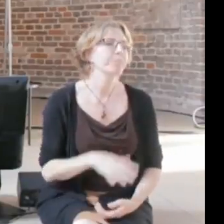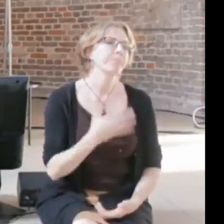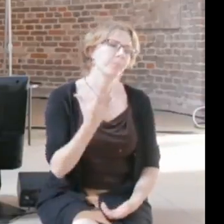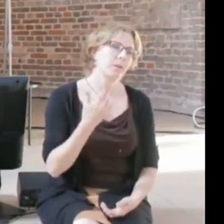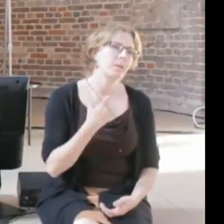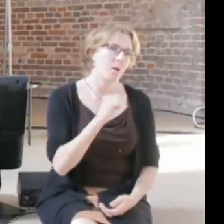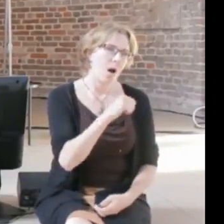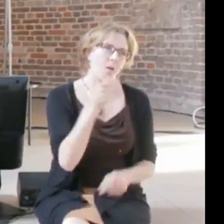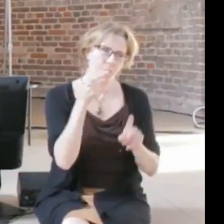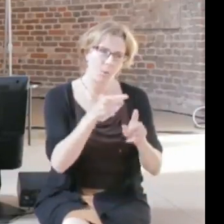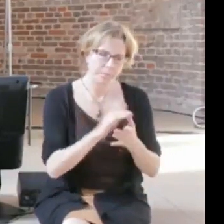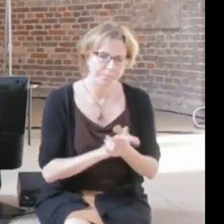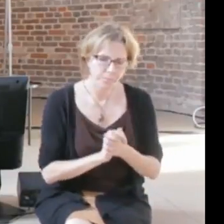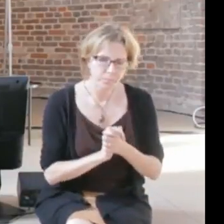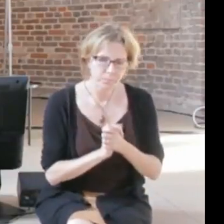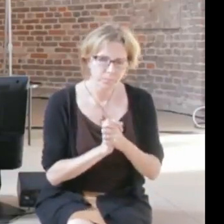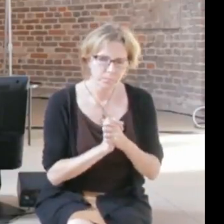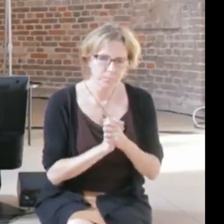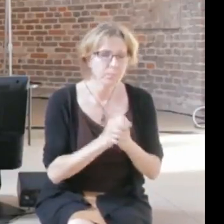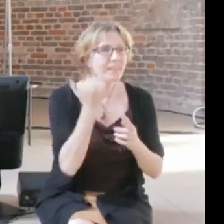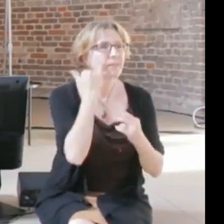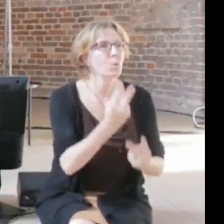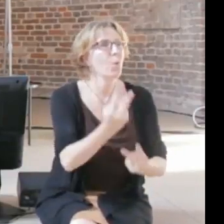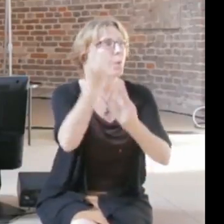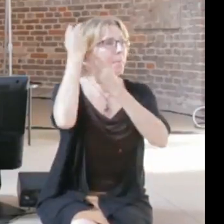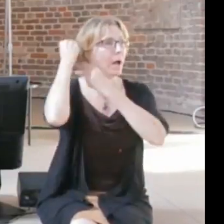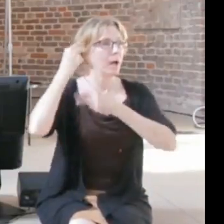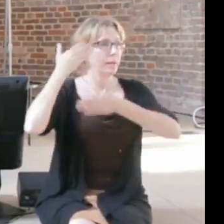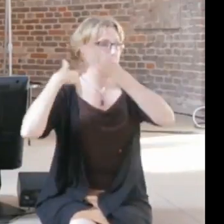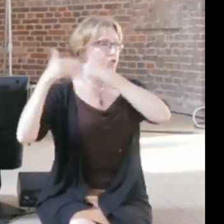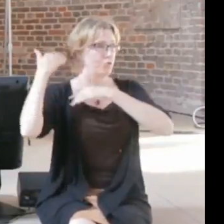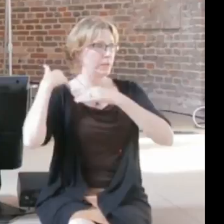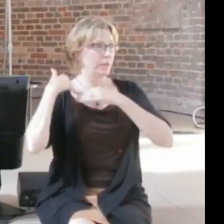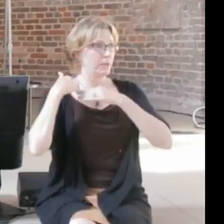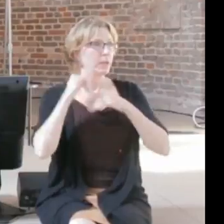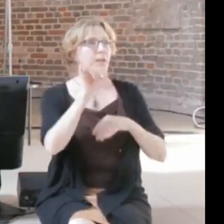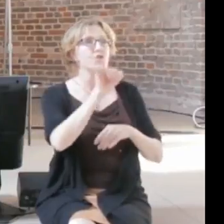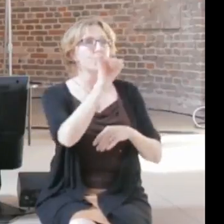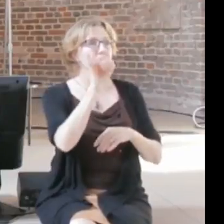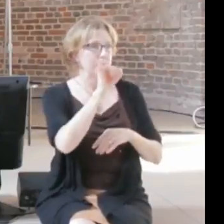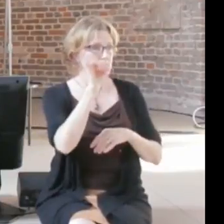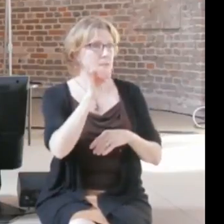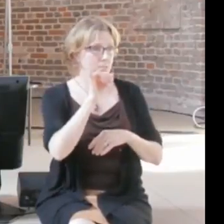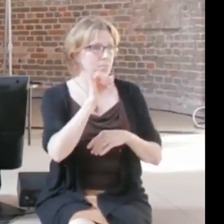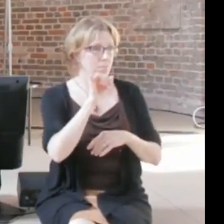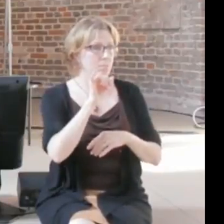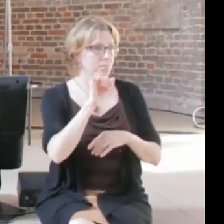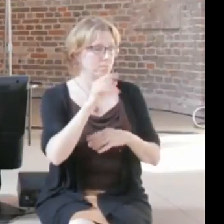you go back in history to the insurance business when they were trying to calculate the premiums